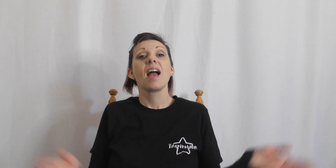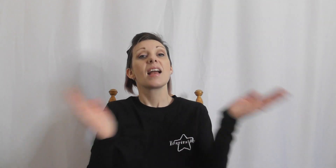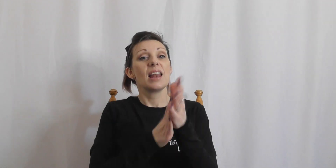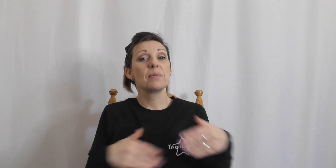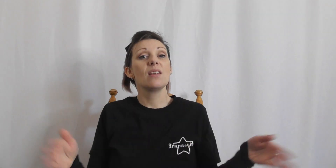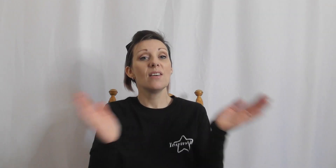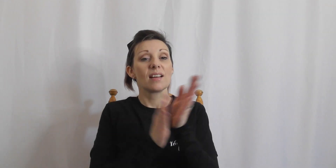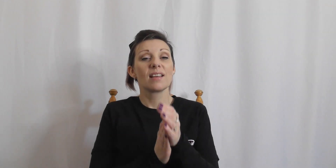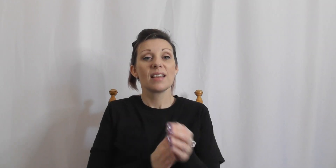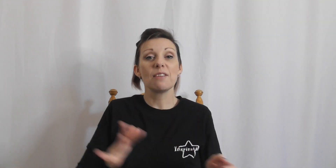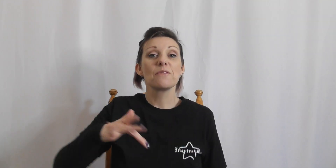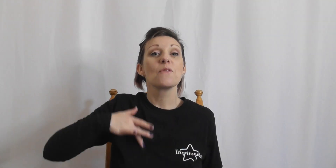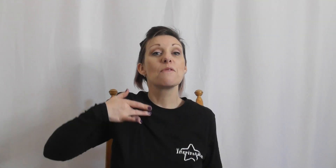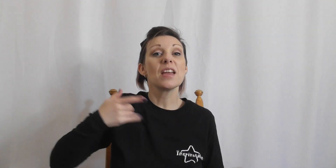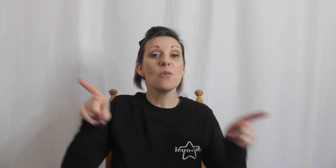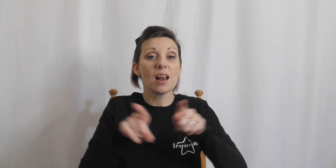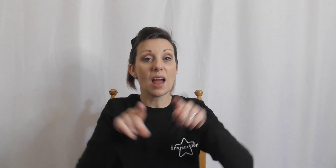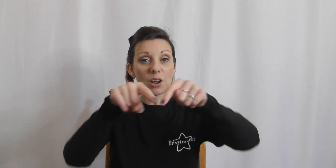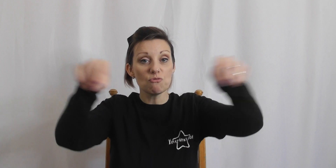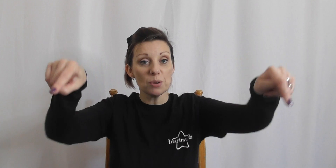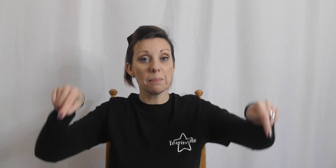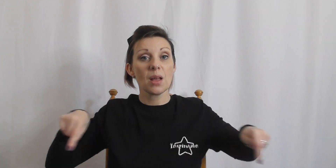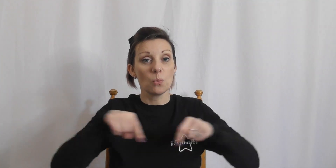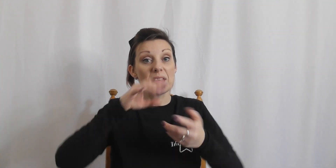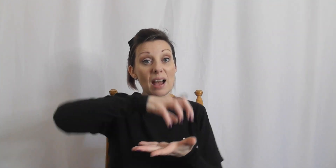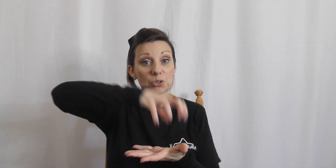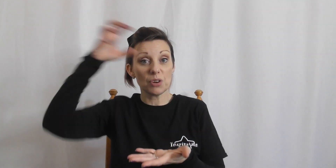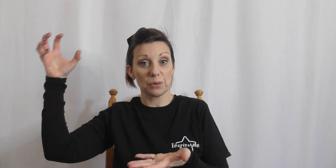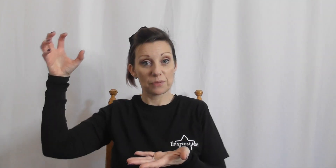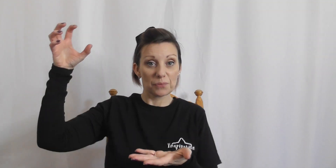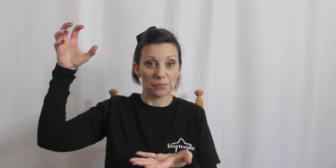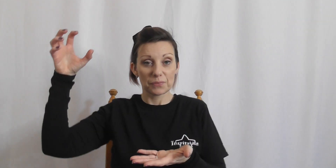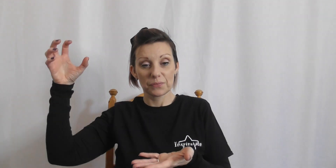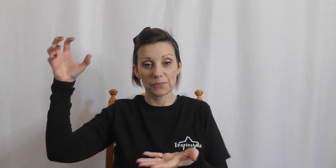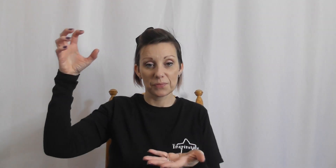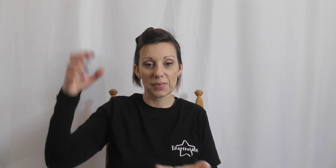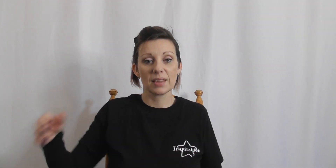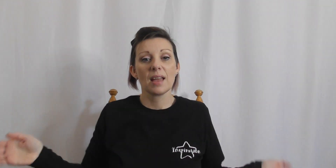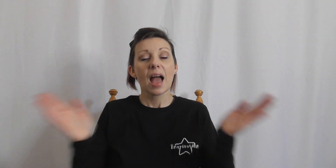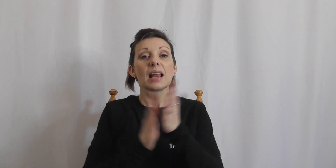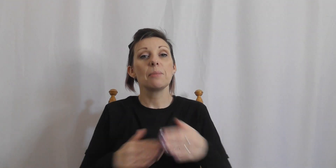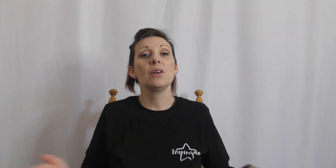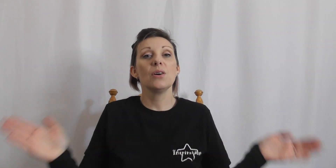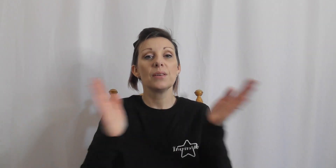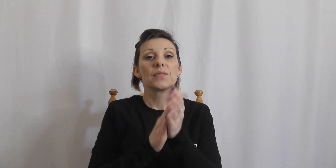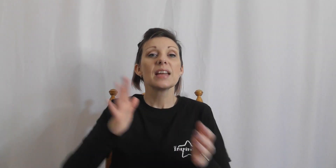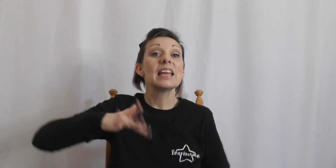Clap along feel like room without roof Clap along